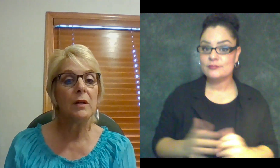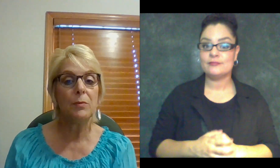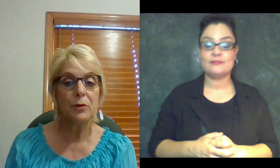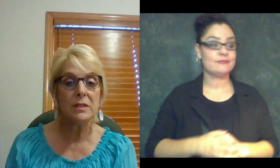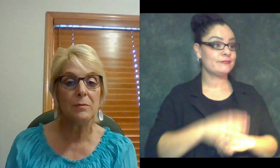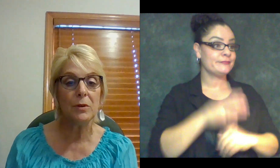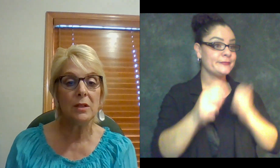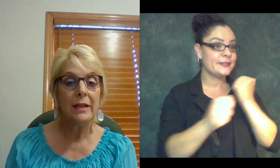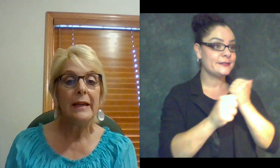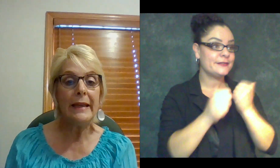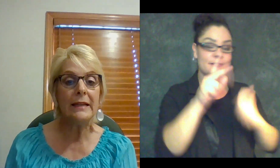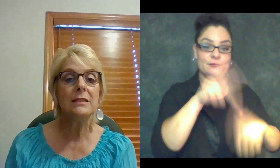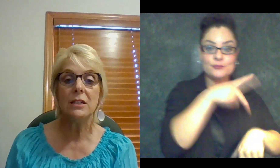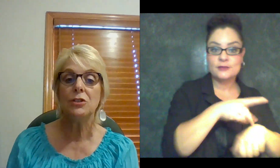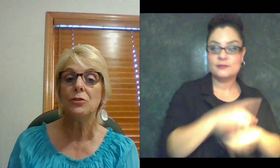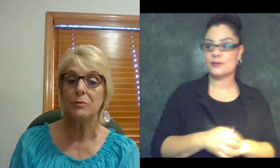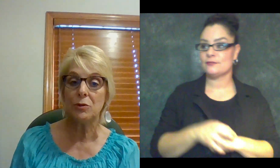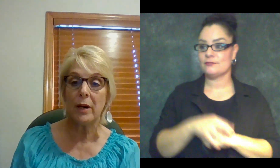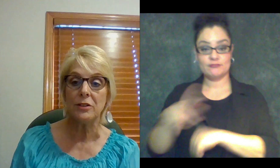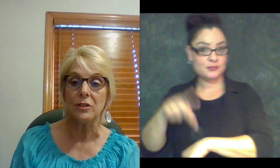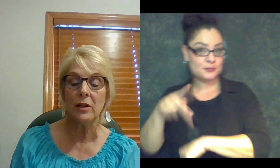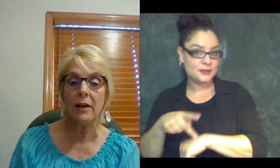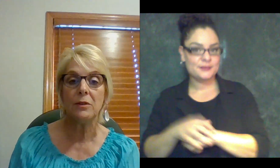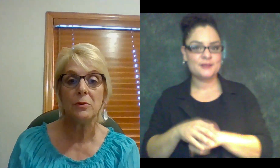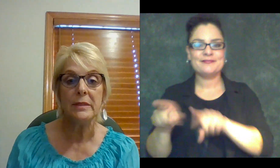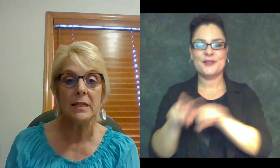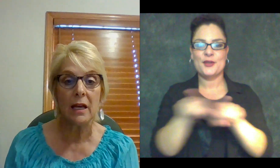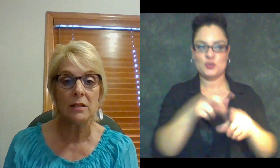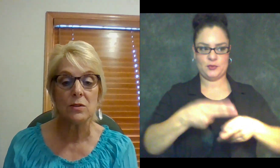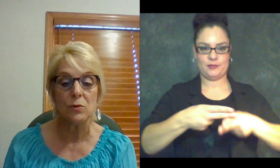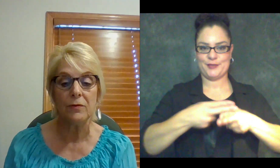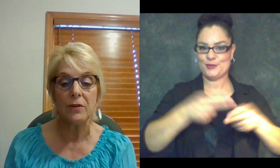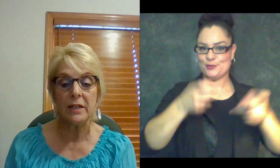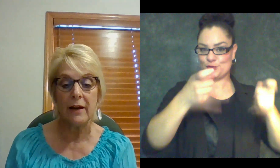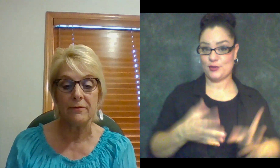a principal, and interim director at the Louisiana School for the Deaf.